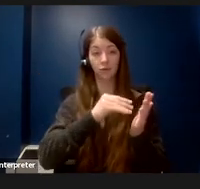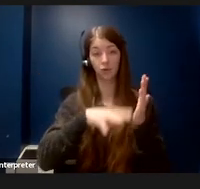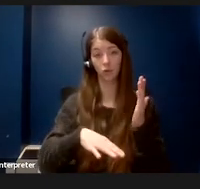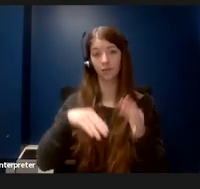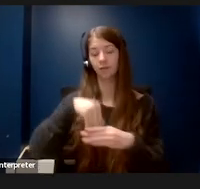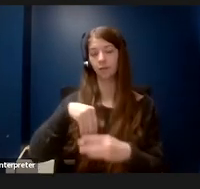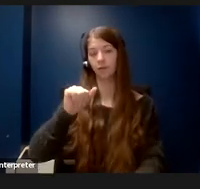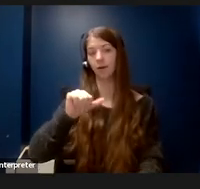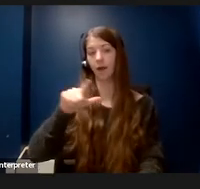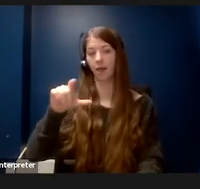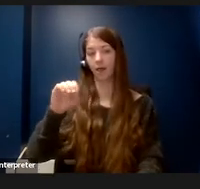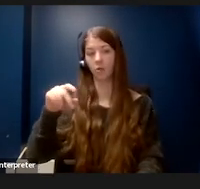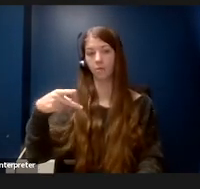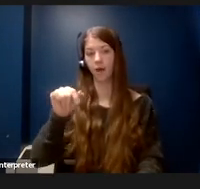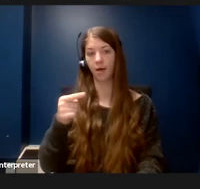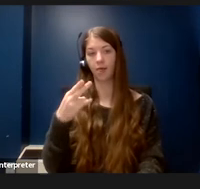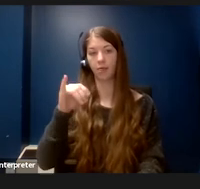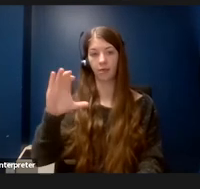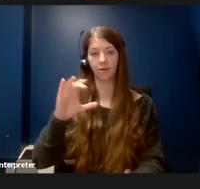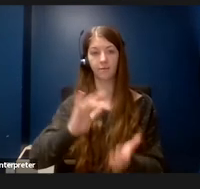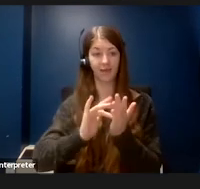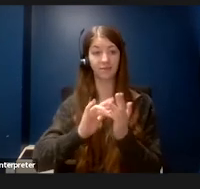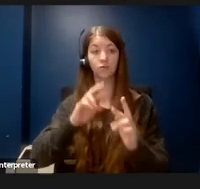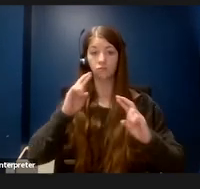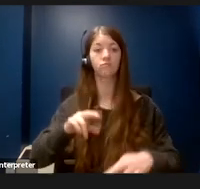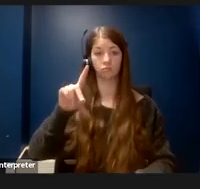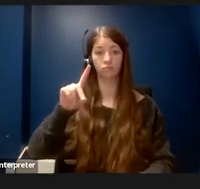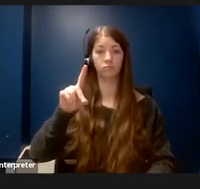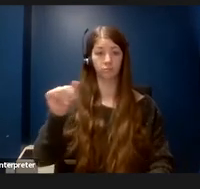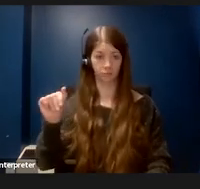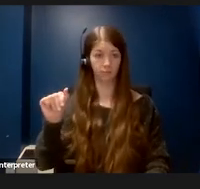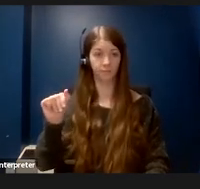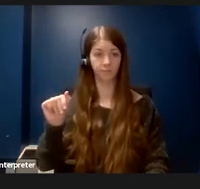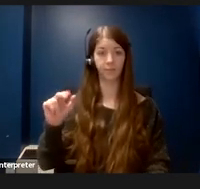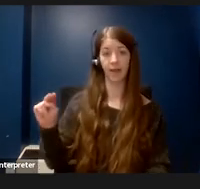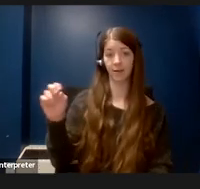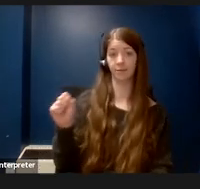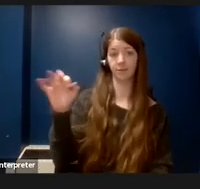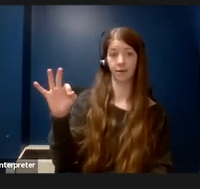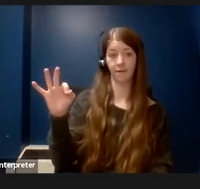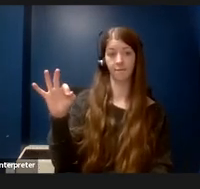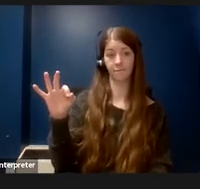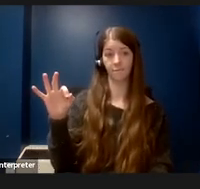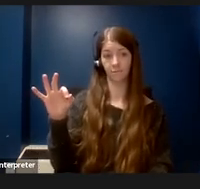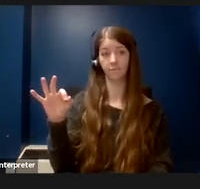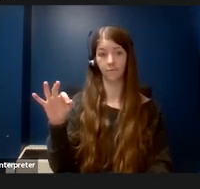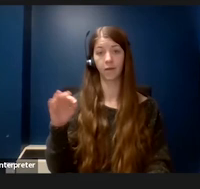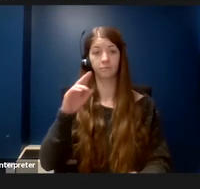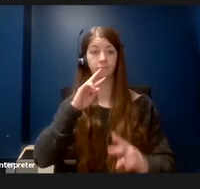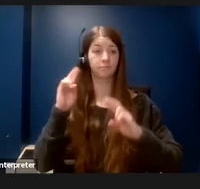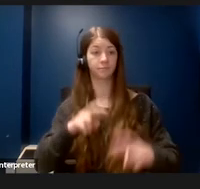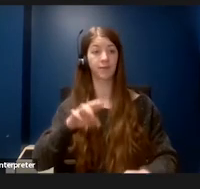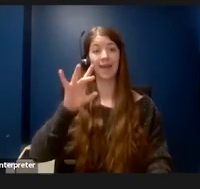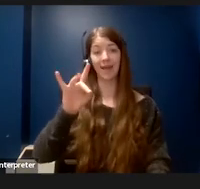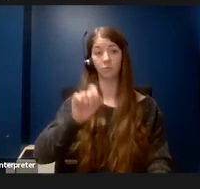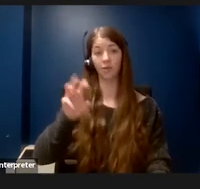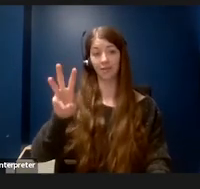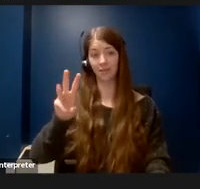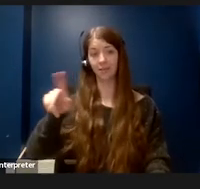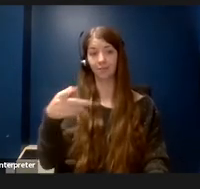reported a disability. NSF has noted that 8.6% of doctorate recipients in science and engineering